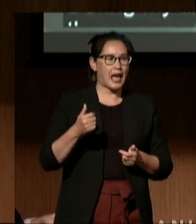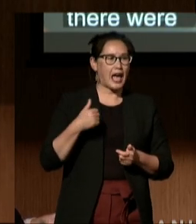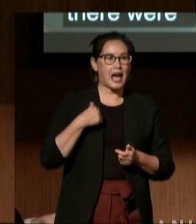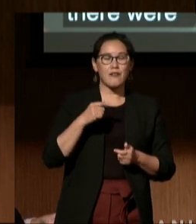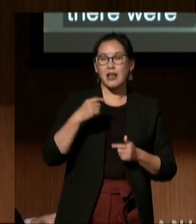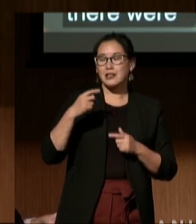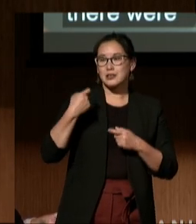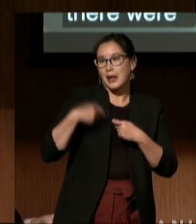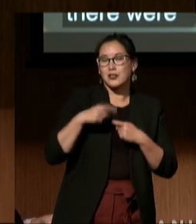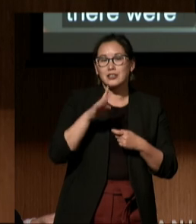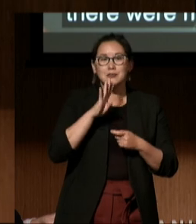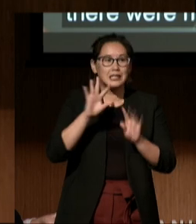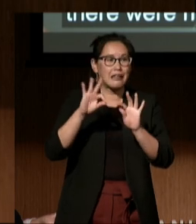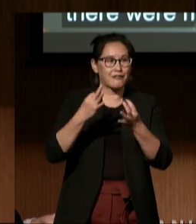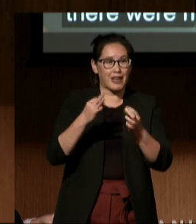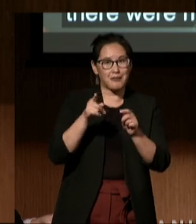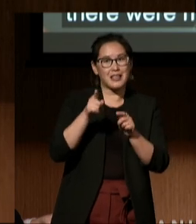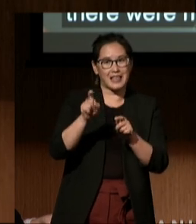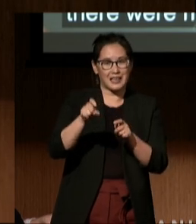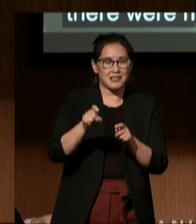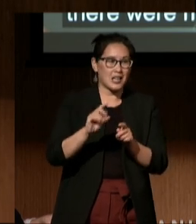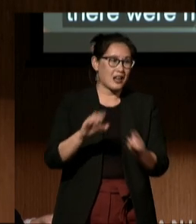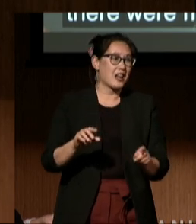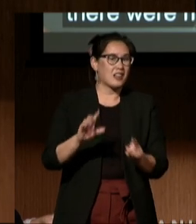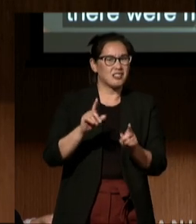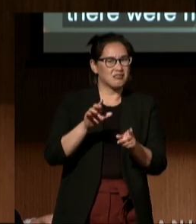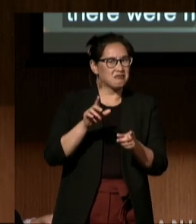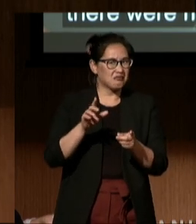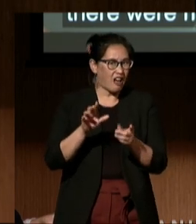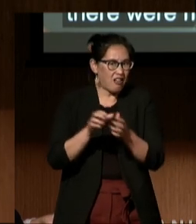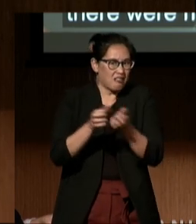that need just as much, if not more, support than I ever did.